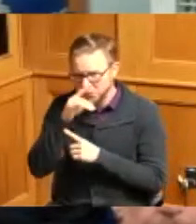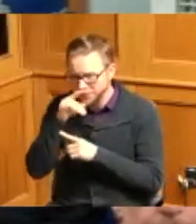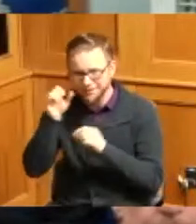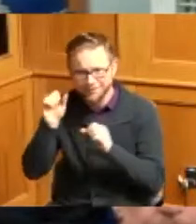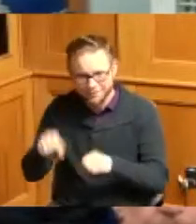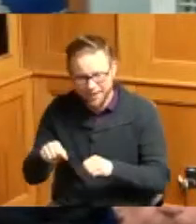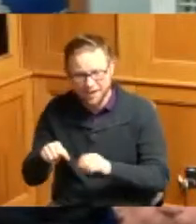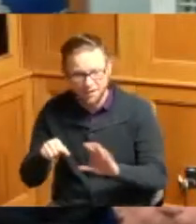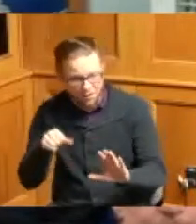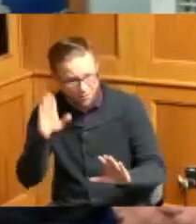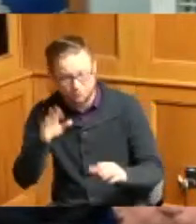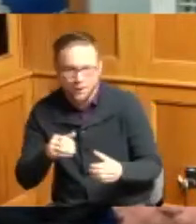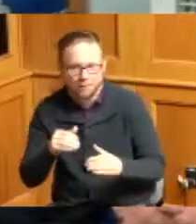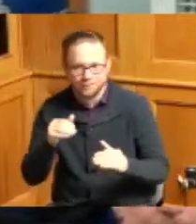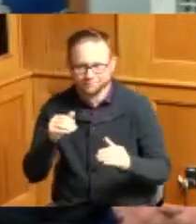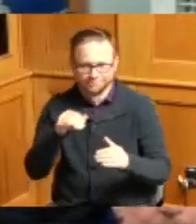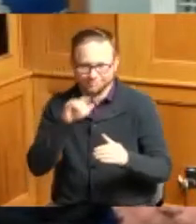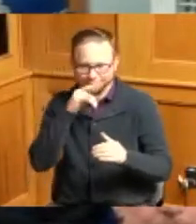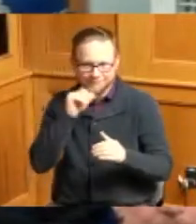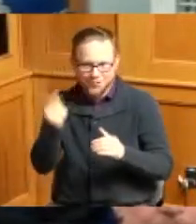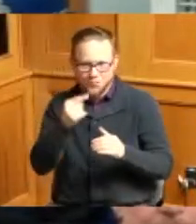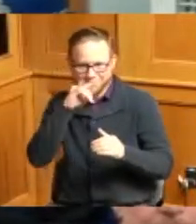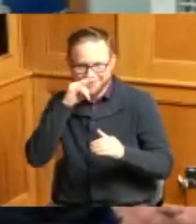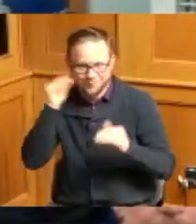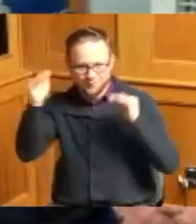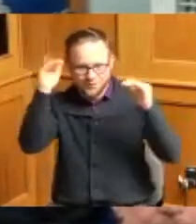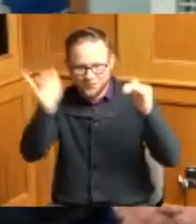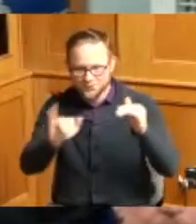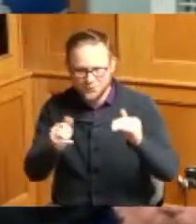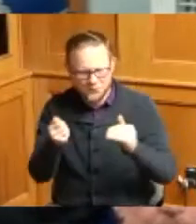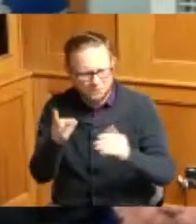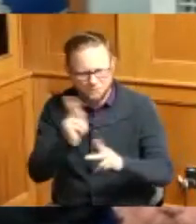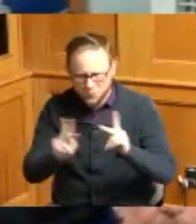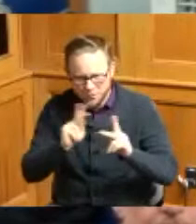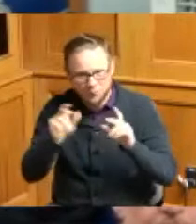not a lot of grown people allowed to say I just did so I just want to thank you I'm I'm loss of